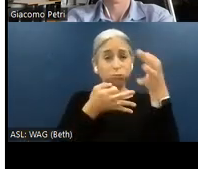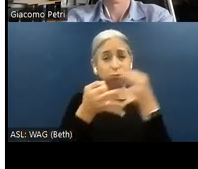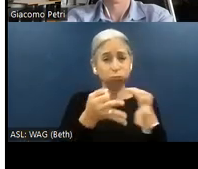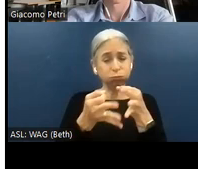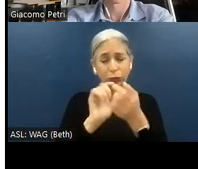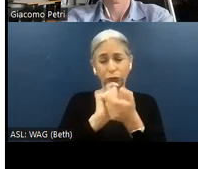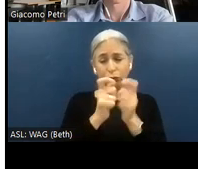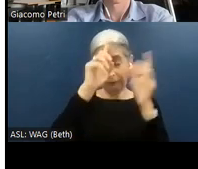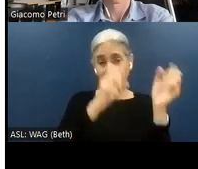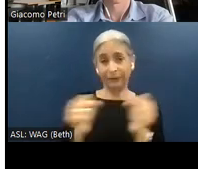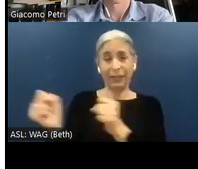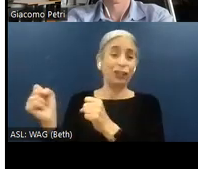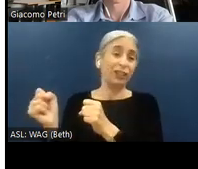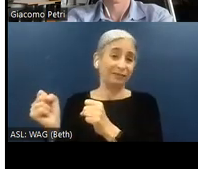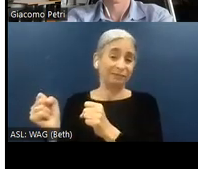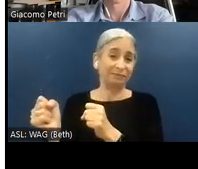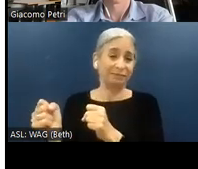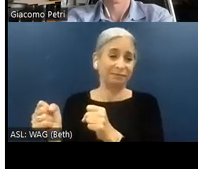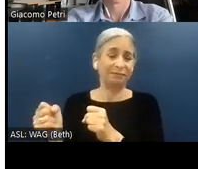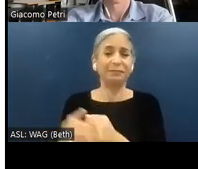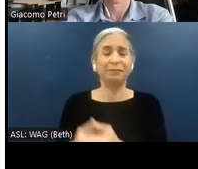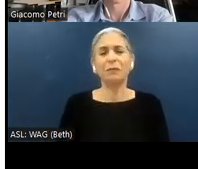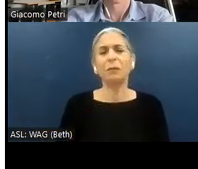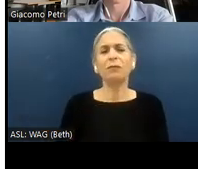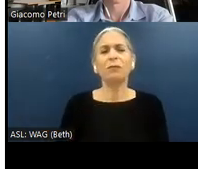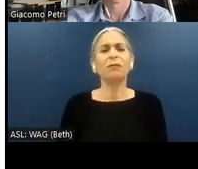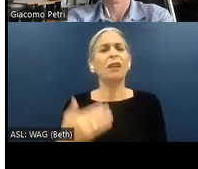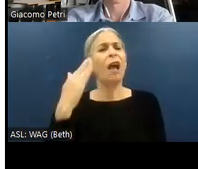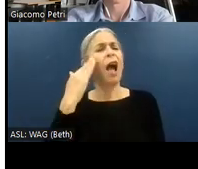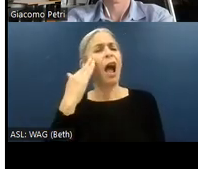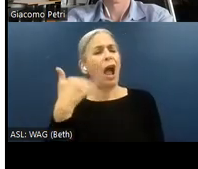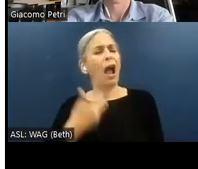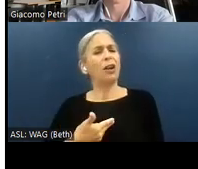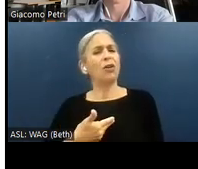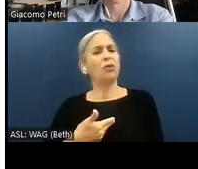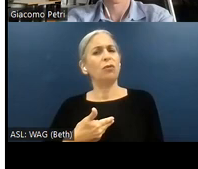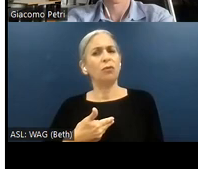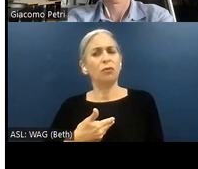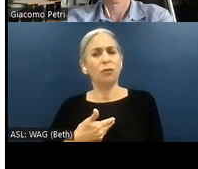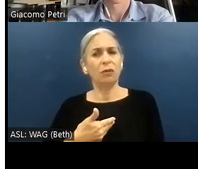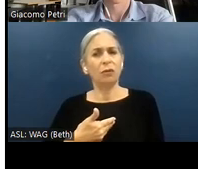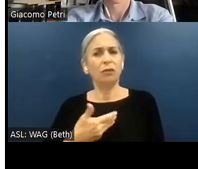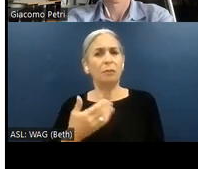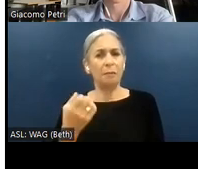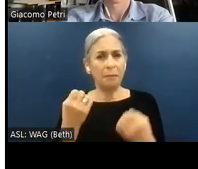strategy. I know I emphasize multiple times the importance